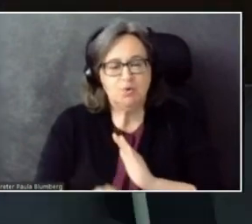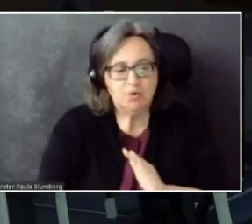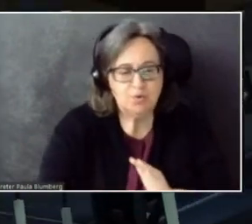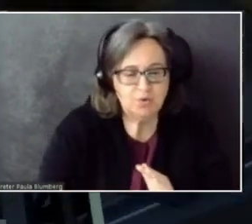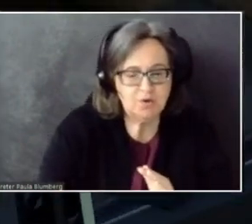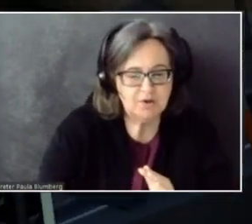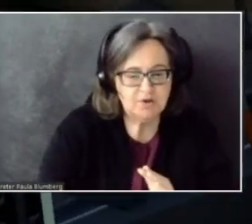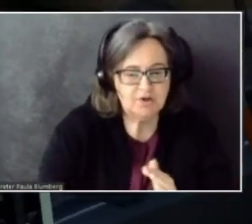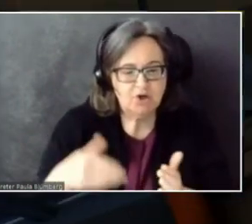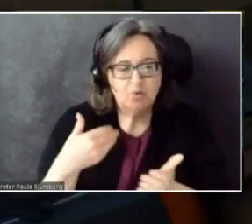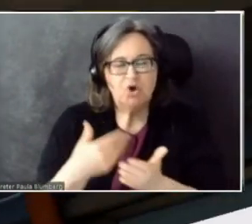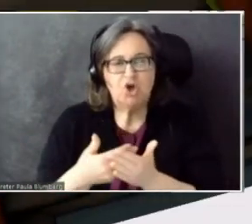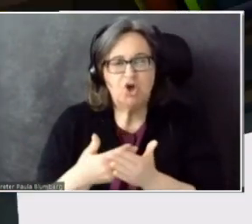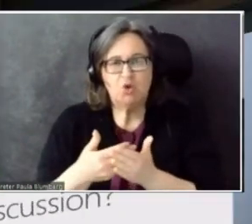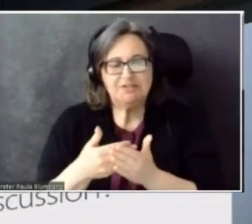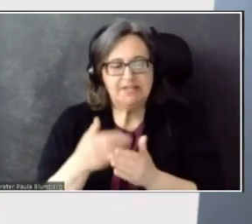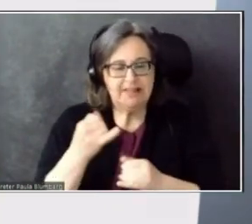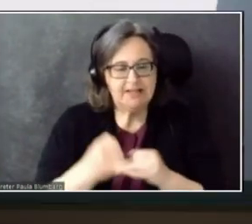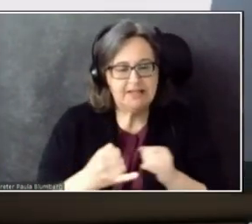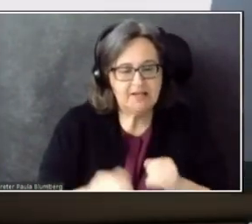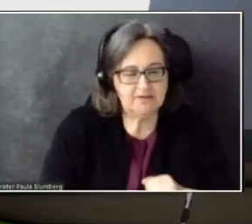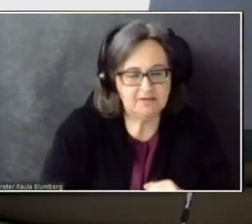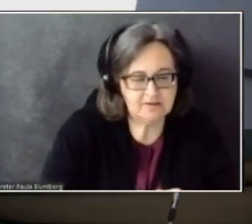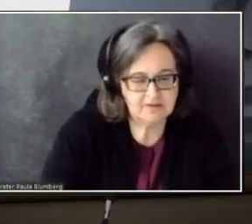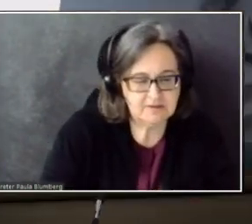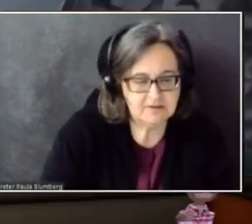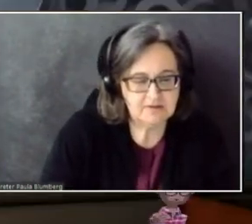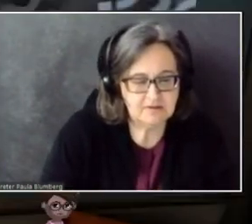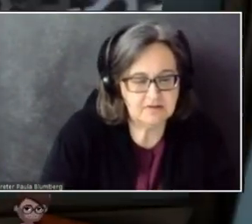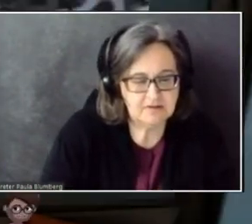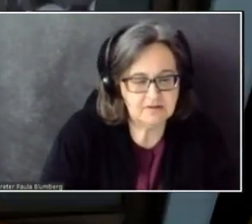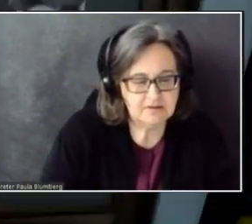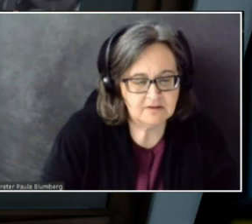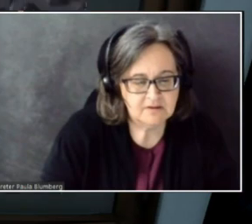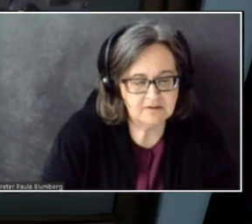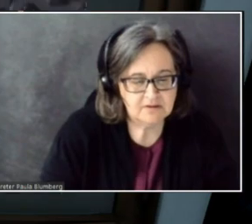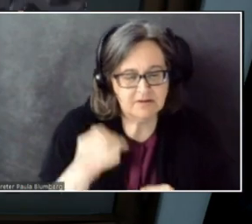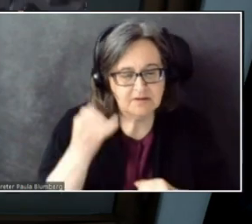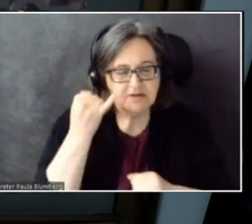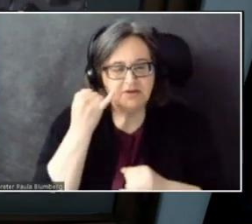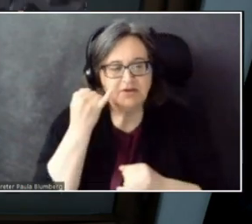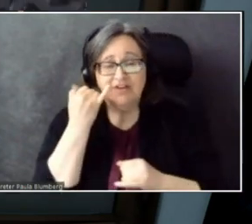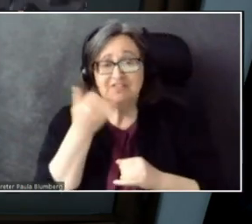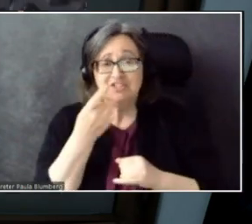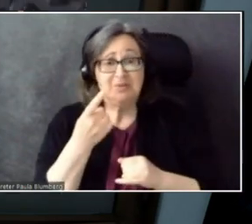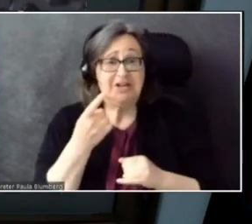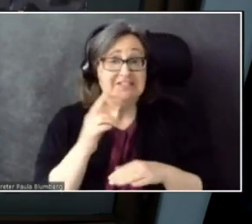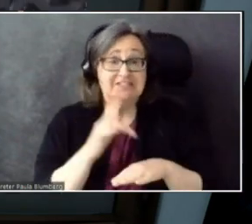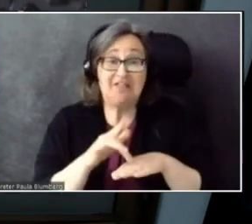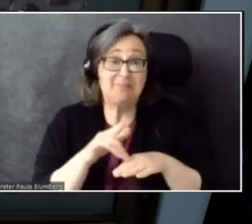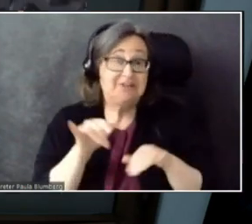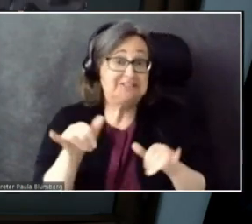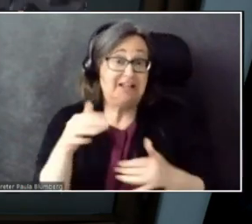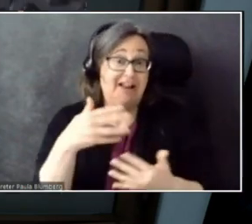For our stream. But... Obviously as long as anyone is available to hang out in the space afterwards, that's fine.